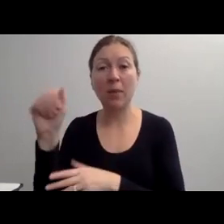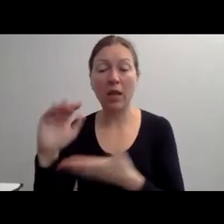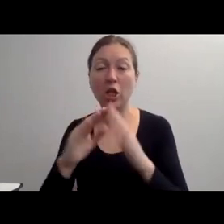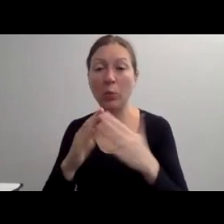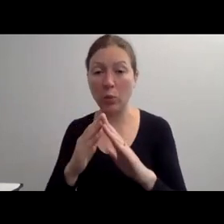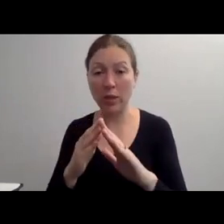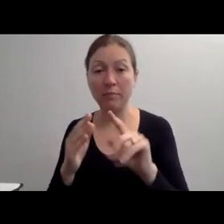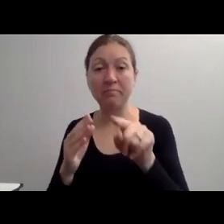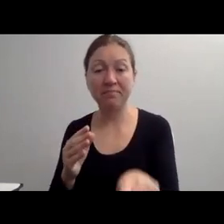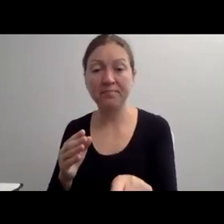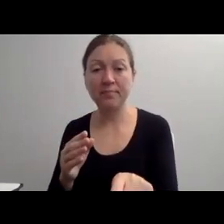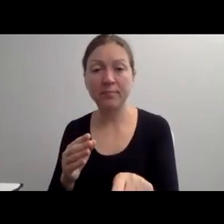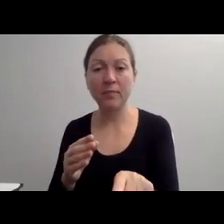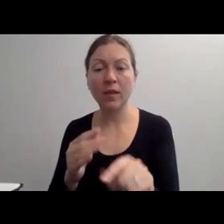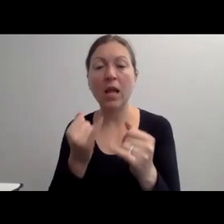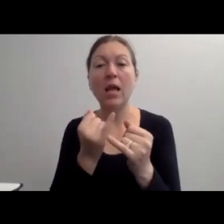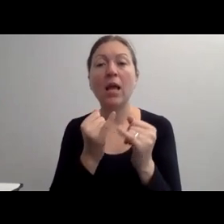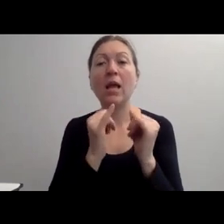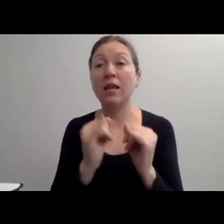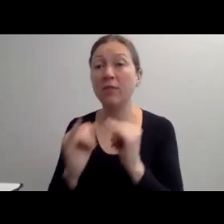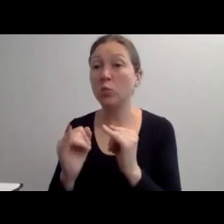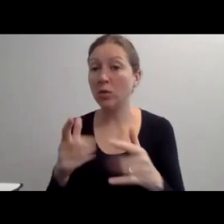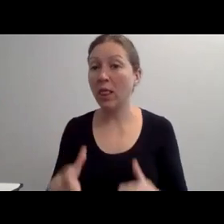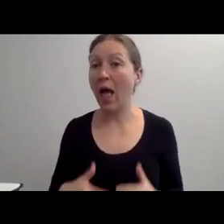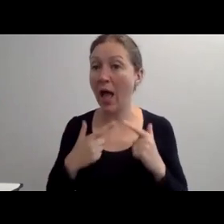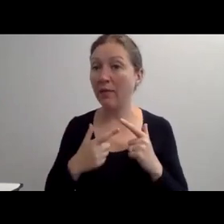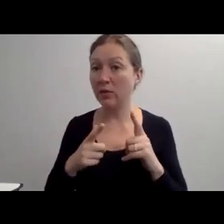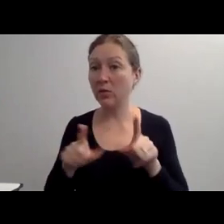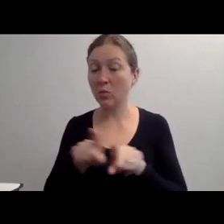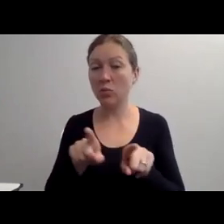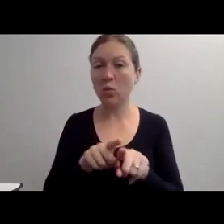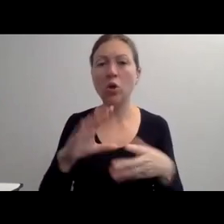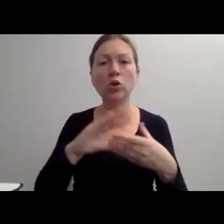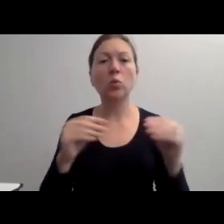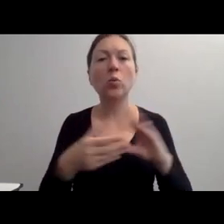"SO THAT MIGHT BE A LITTLE CONFUSING TO THOSE WHO ARE UNFAMILIAR.